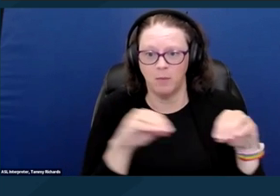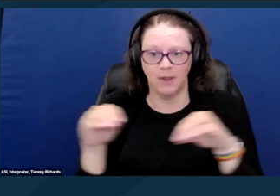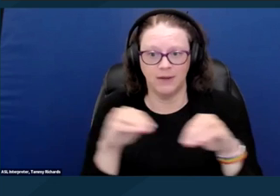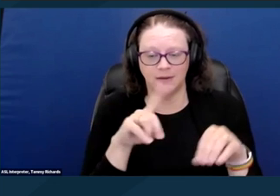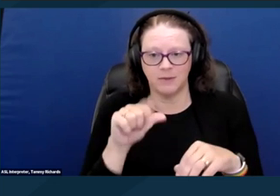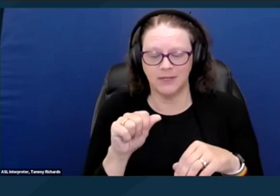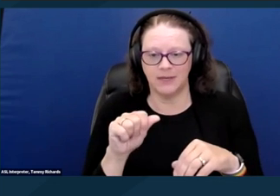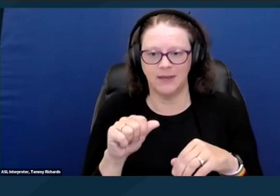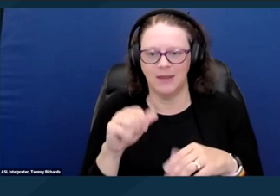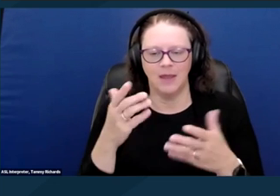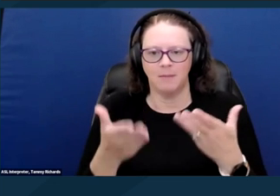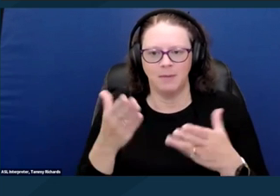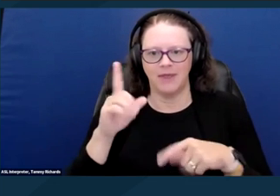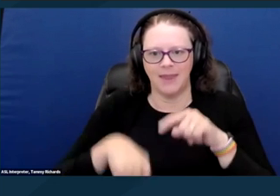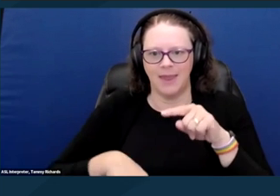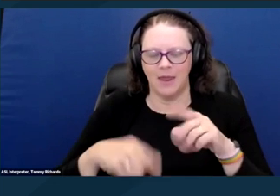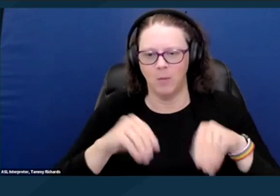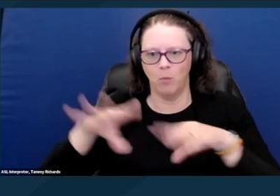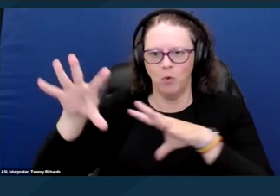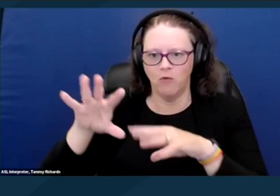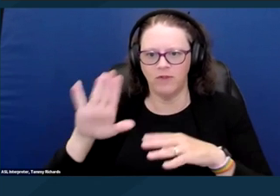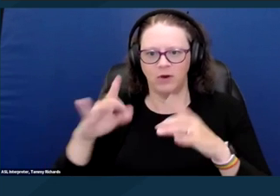on 24 hours notice without help to do so.